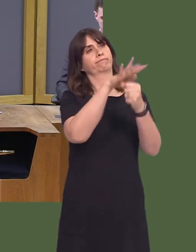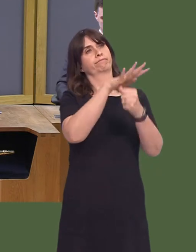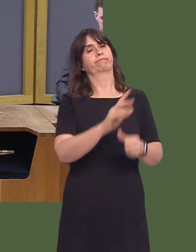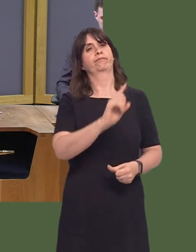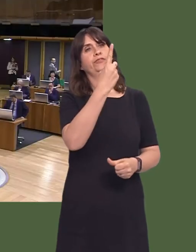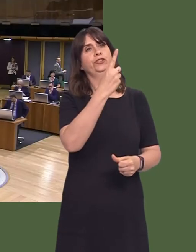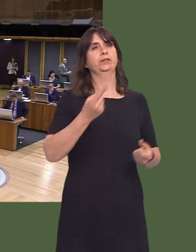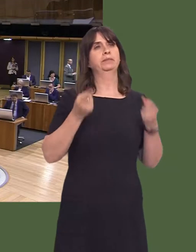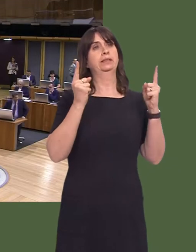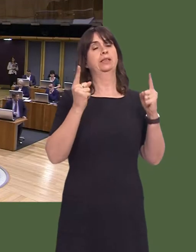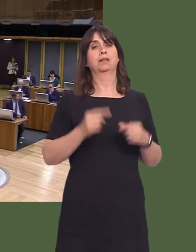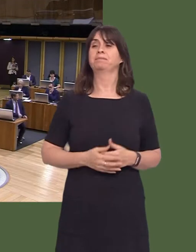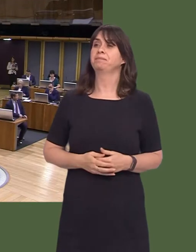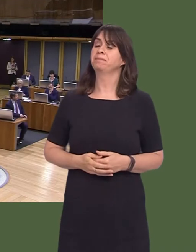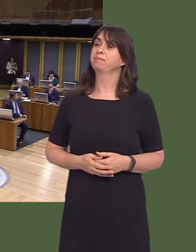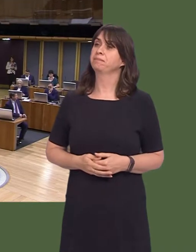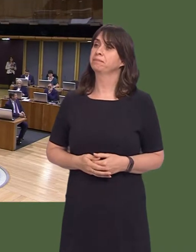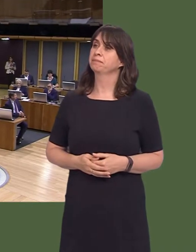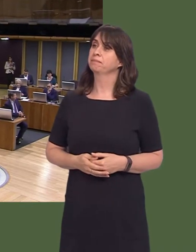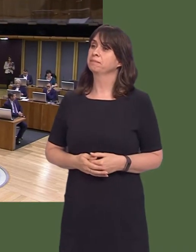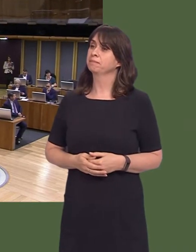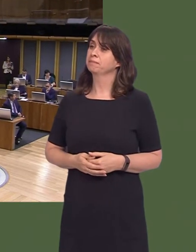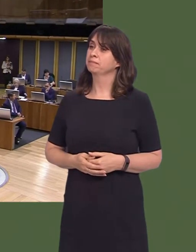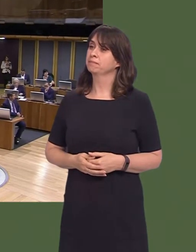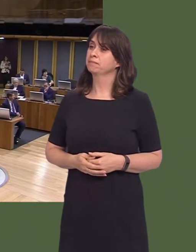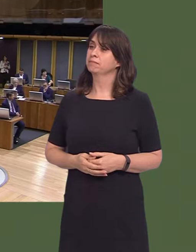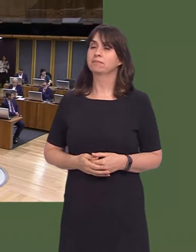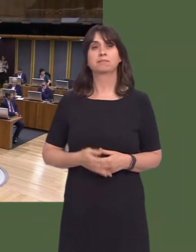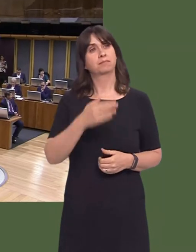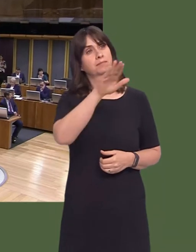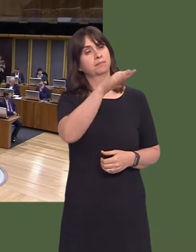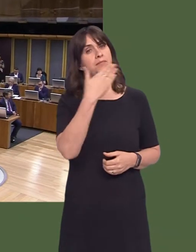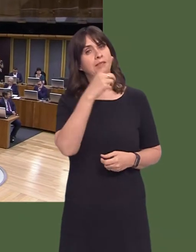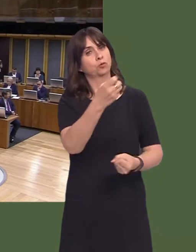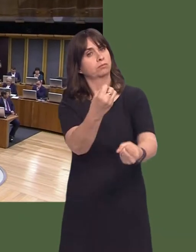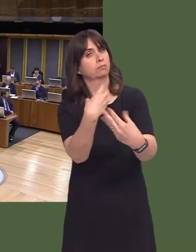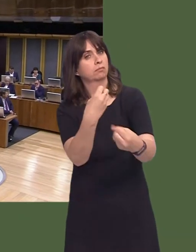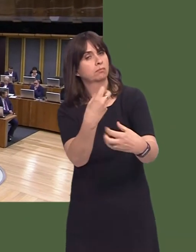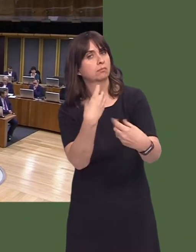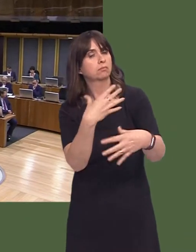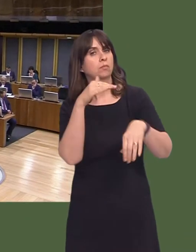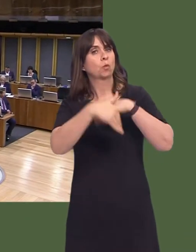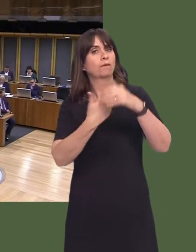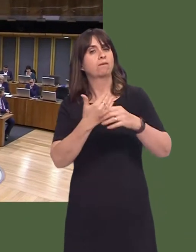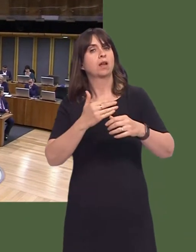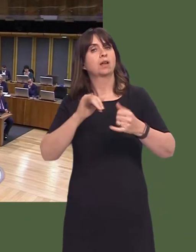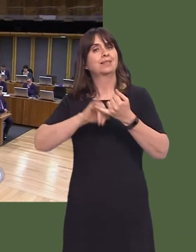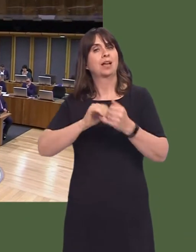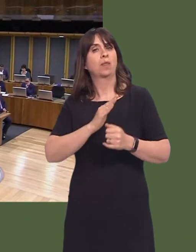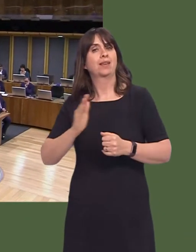Ramsay. Nick Ramsay AM: 1. A wnaiff y Prif Weinidog ddatganiad am y ddarpariaeth o wasanaethau dementia yn ne-ddwyrain Cymru? OAQ52037